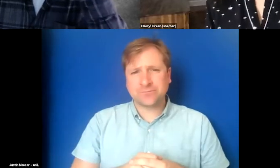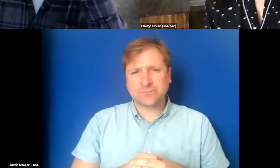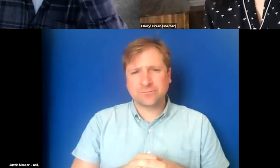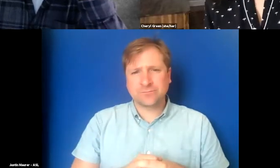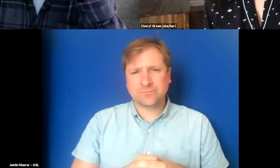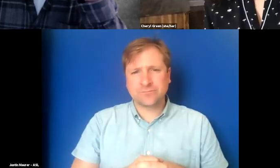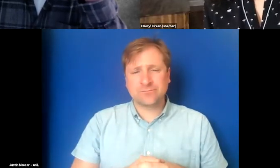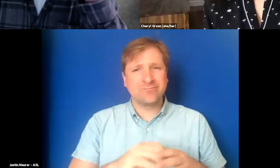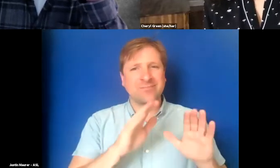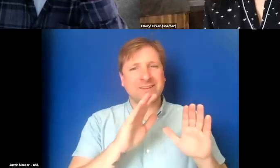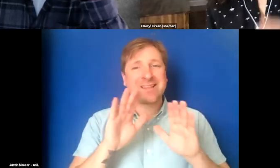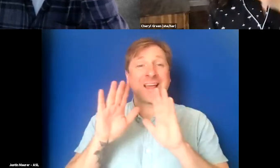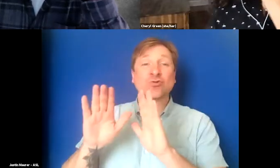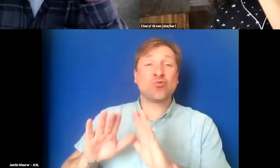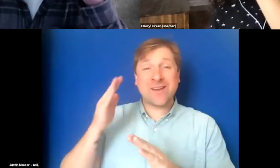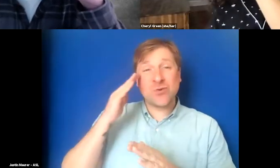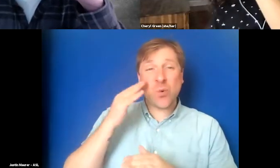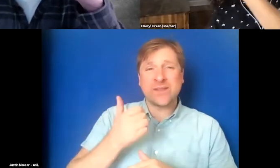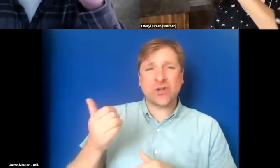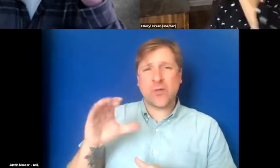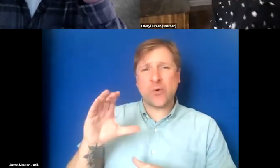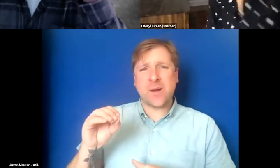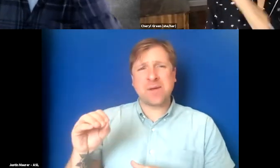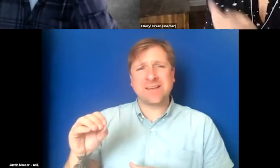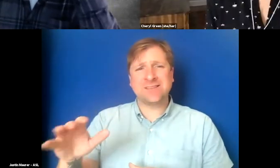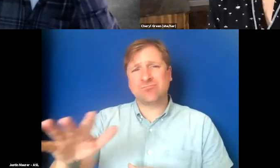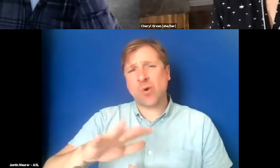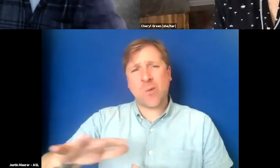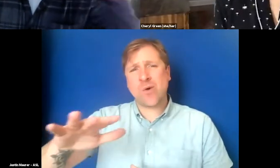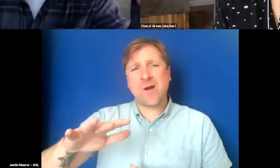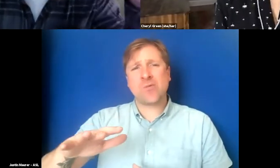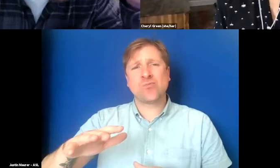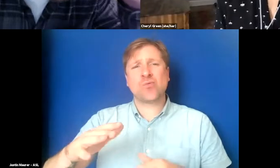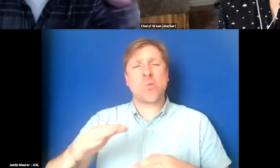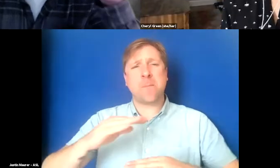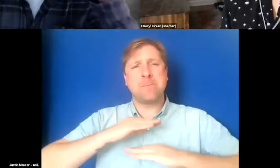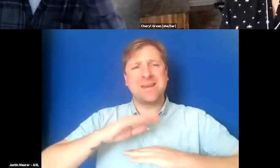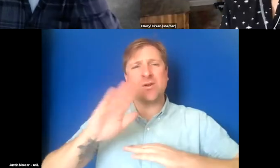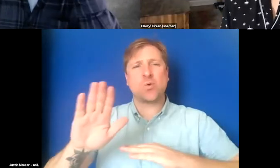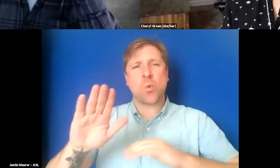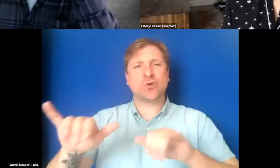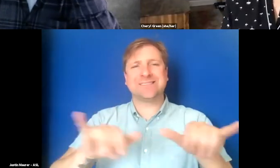That's great to know that there are other companies around that meet your standards.